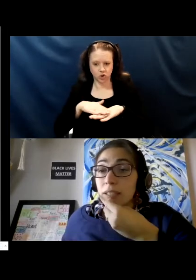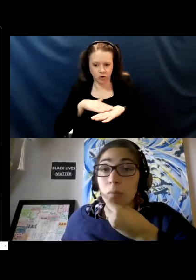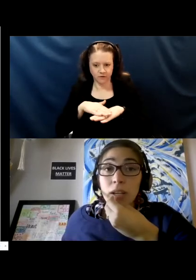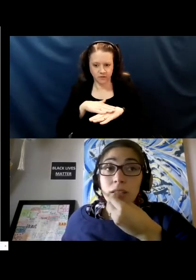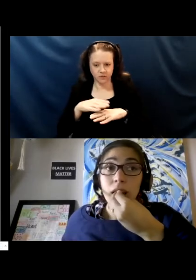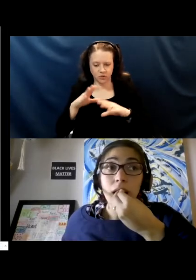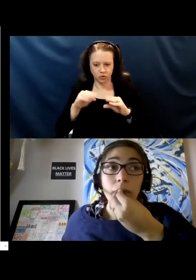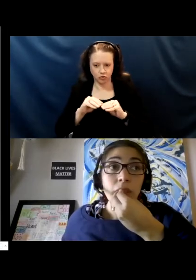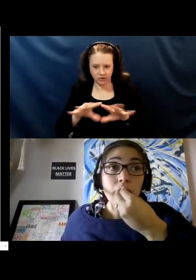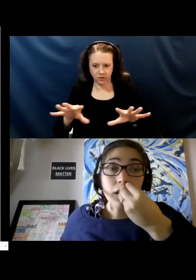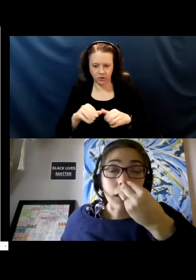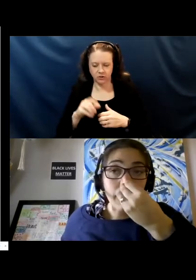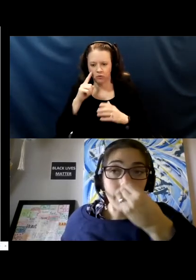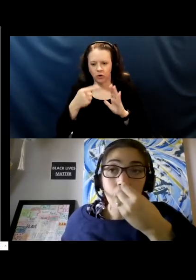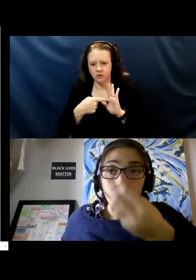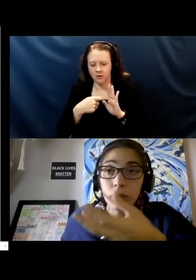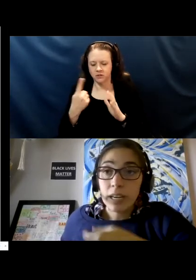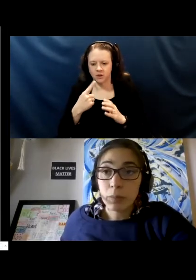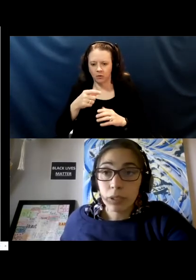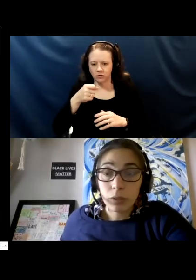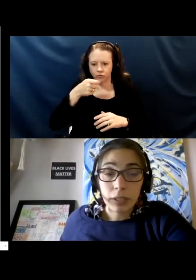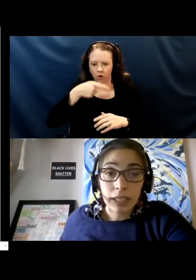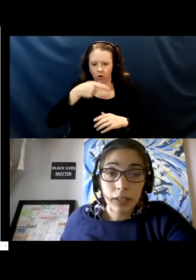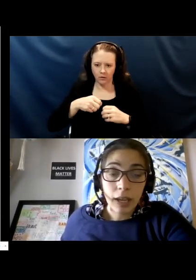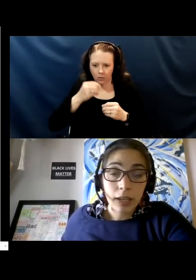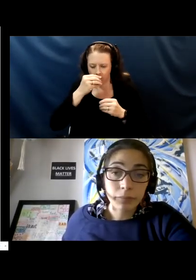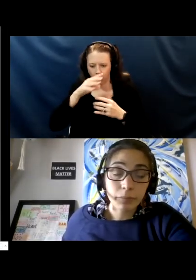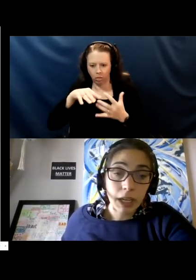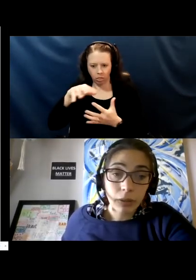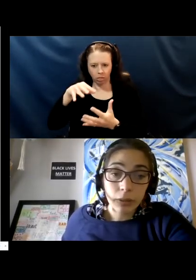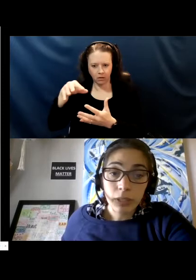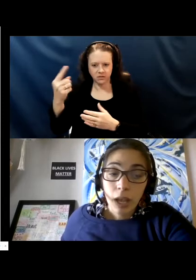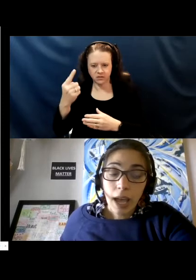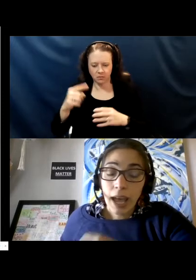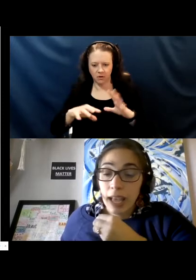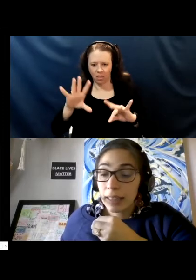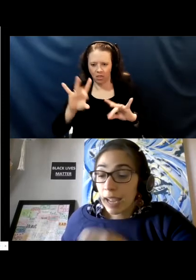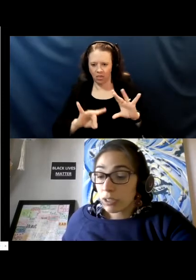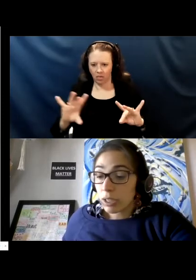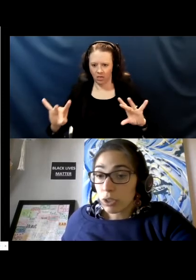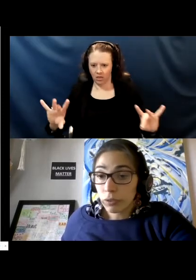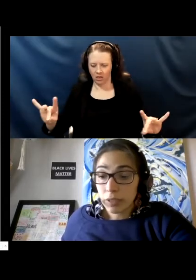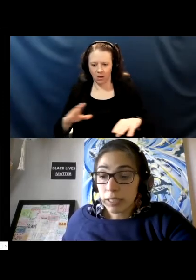someone's saliva, or respiratory particles land on a surface.